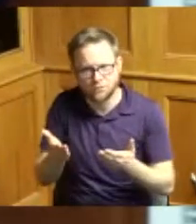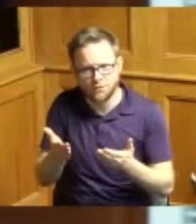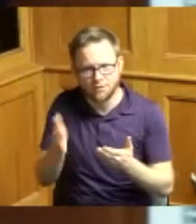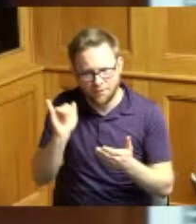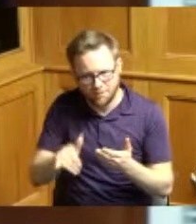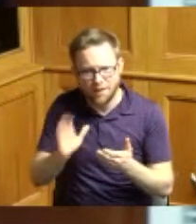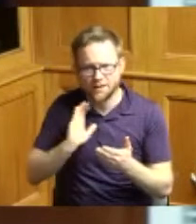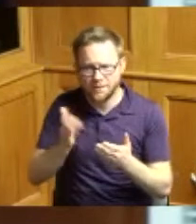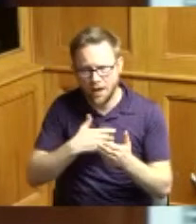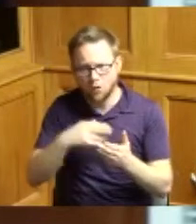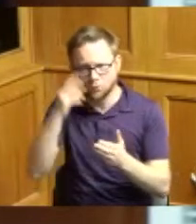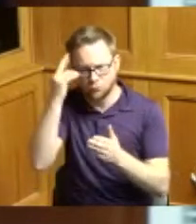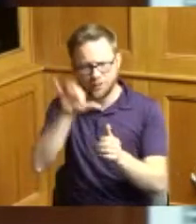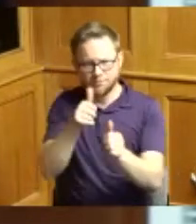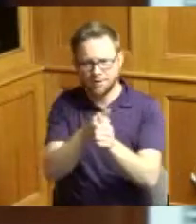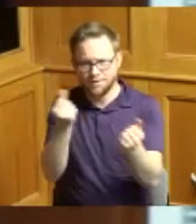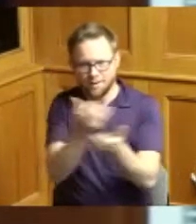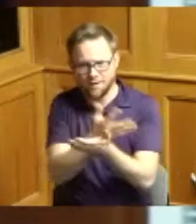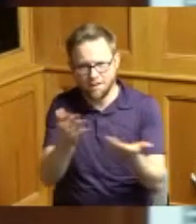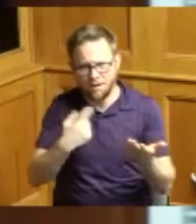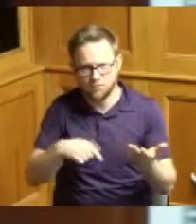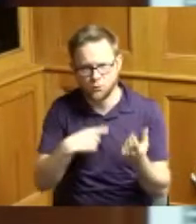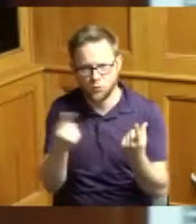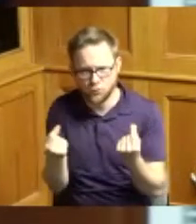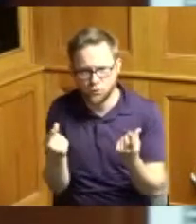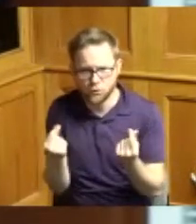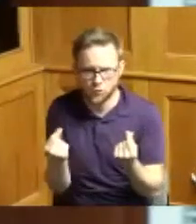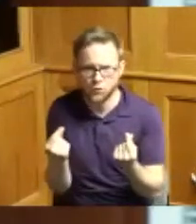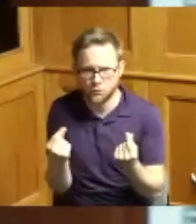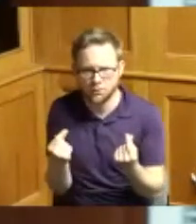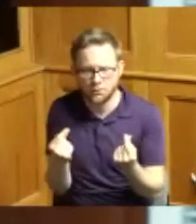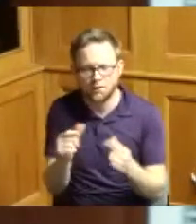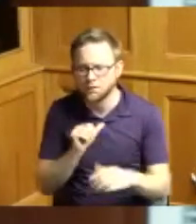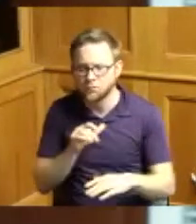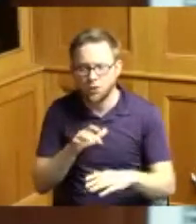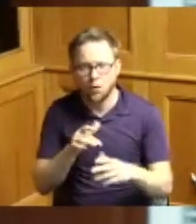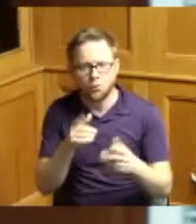be and with the work that we do and touching the not just the African-American community which is